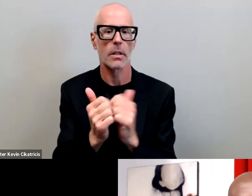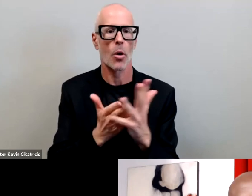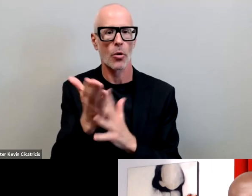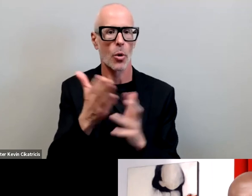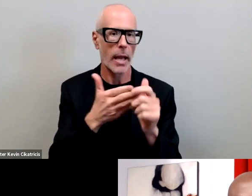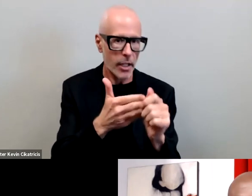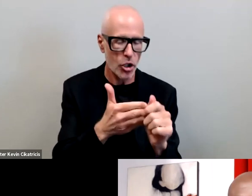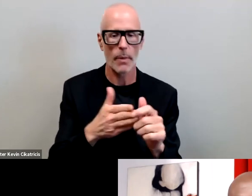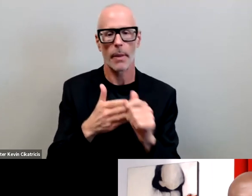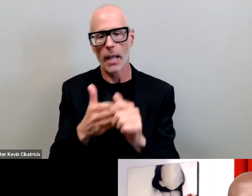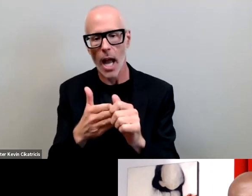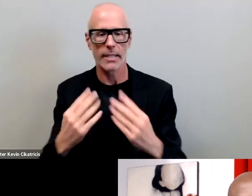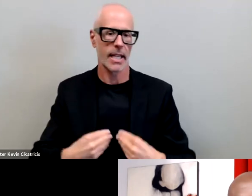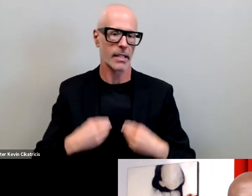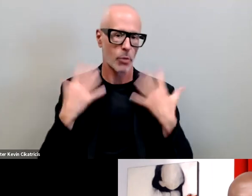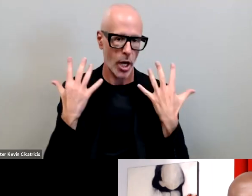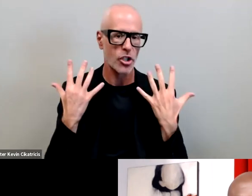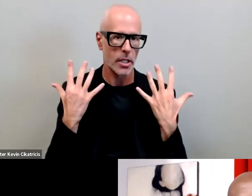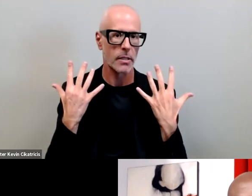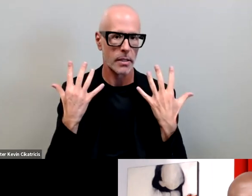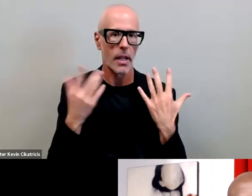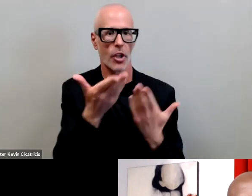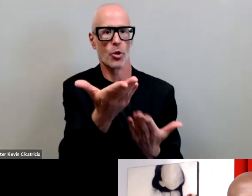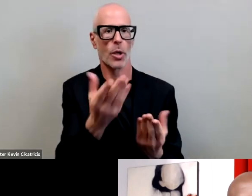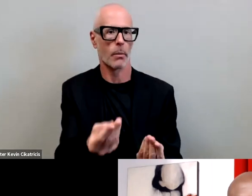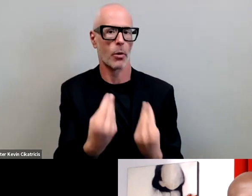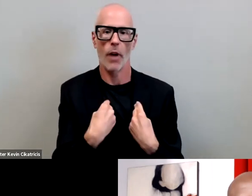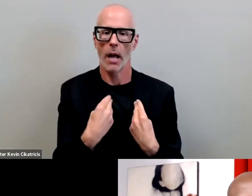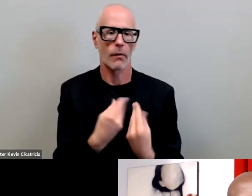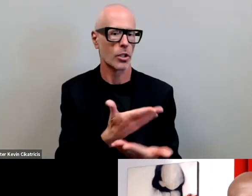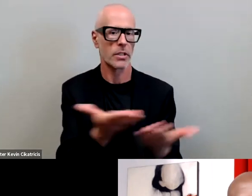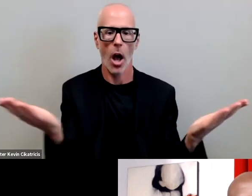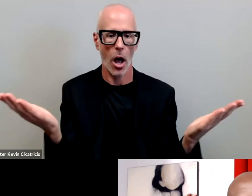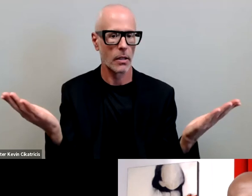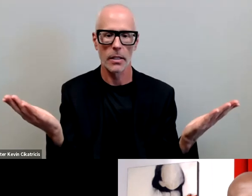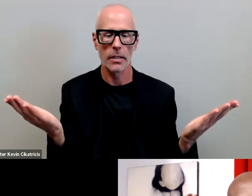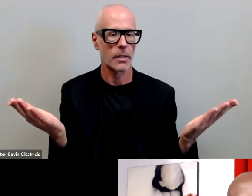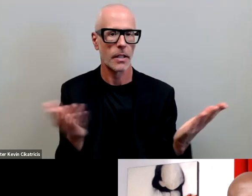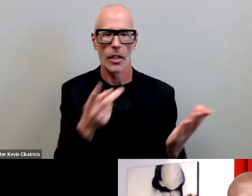guidance and inspiration that you can provide for us all you've been seeing what's in the chat